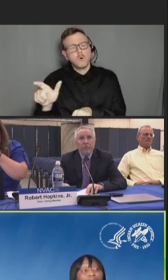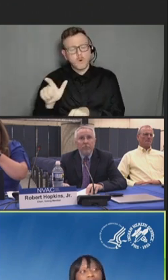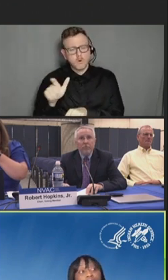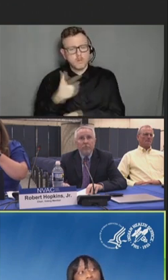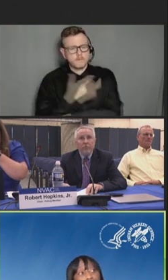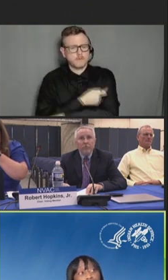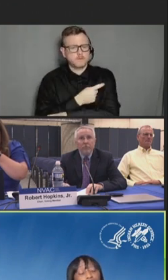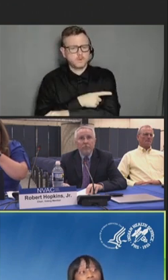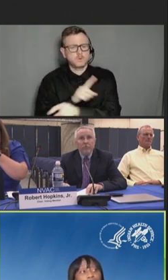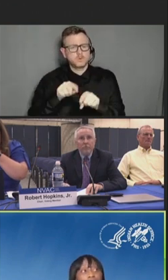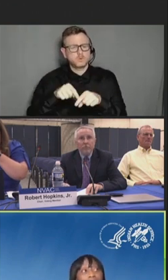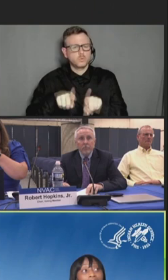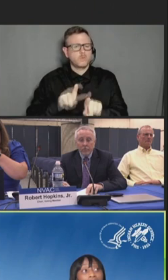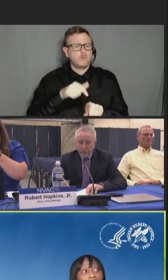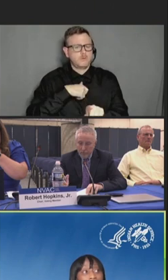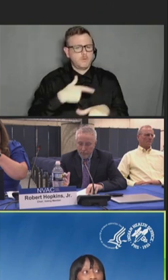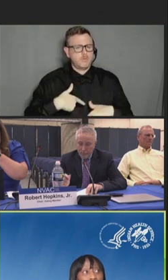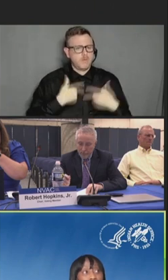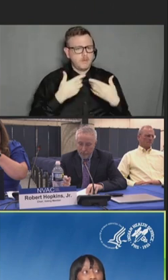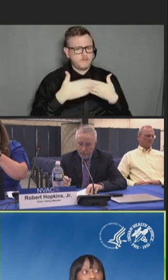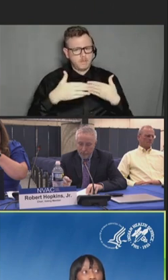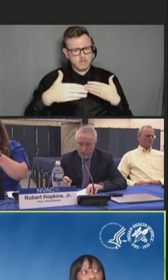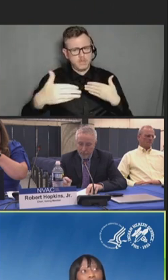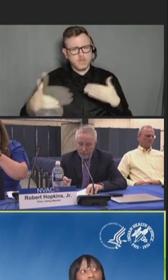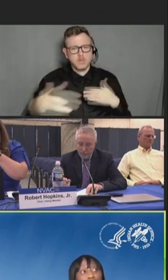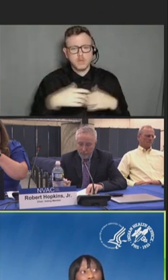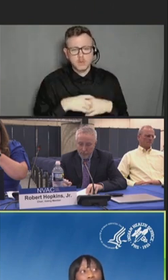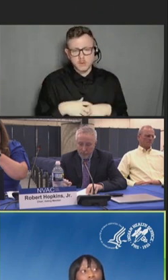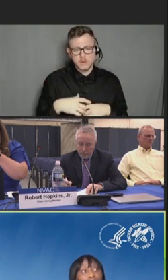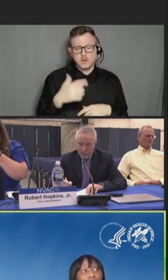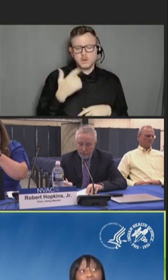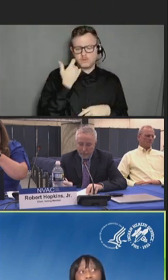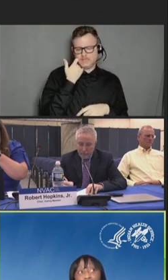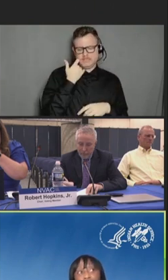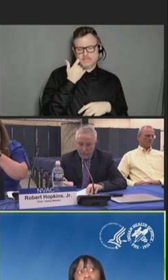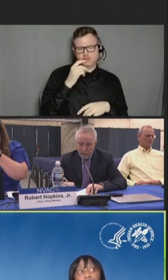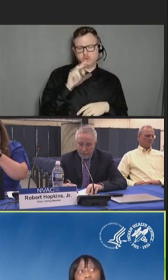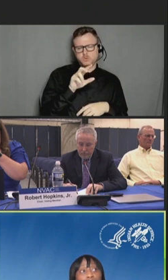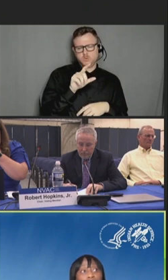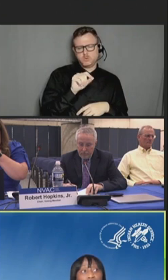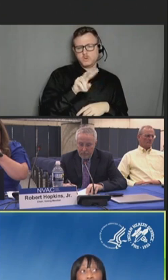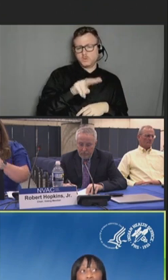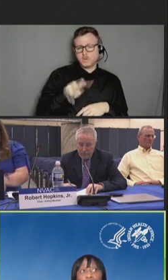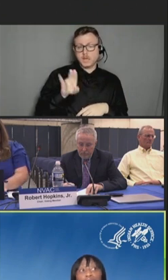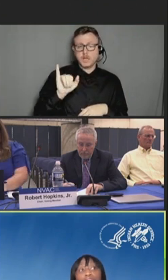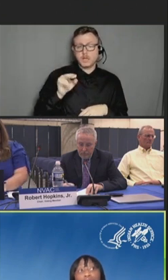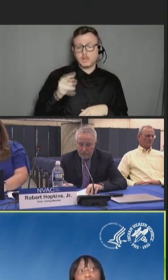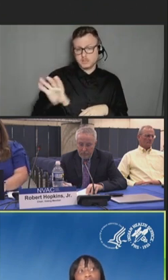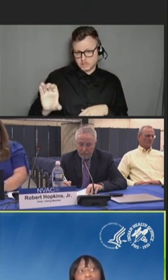And then finally, late last year in 2022, the IHS announced the new National Vaccine